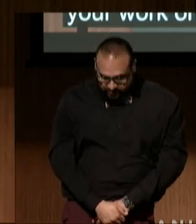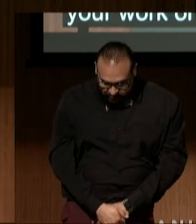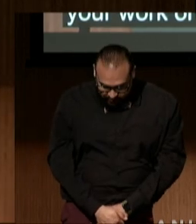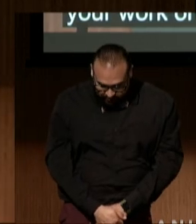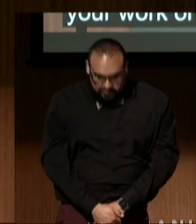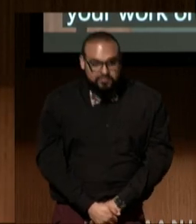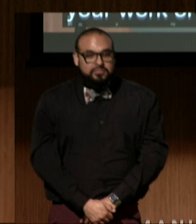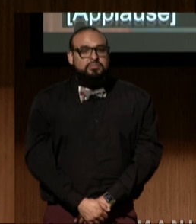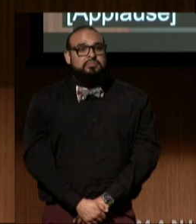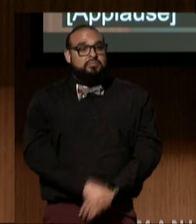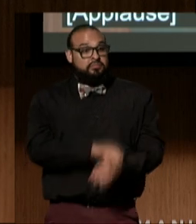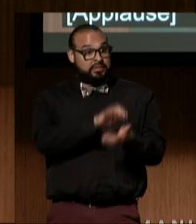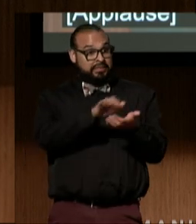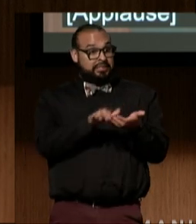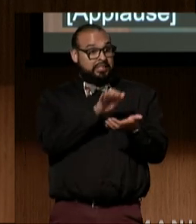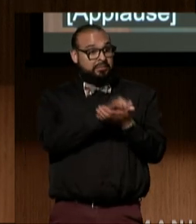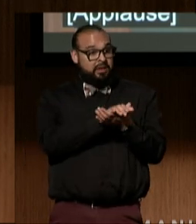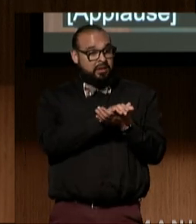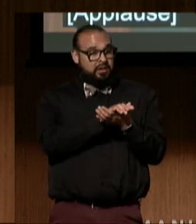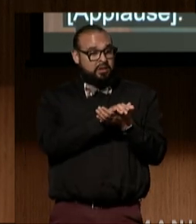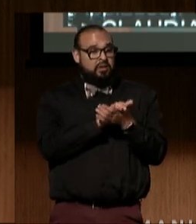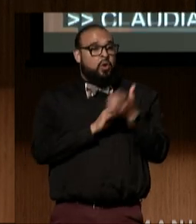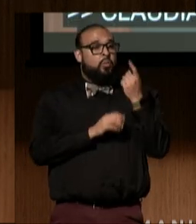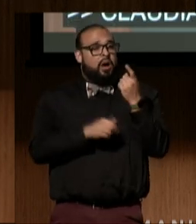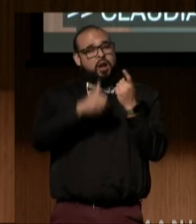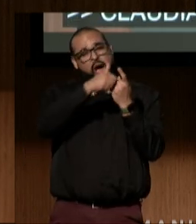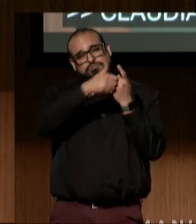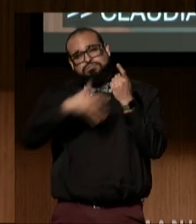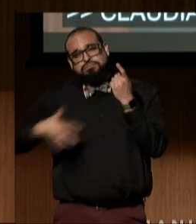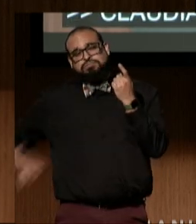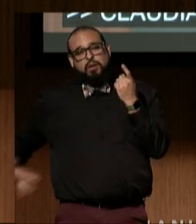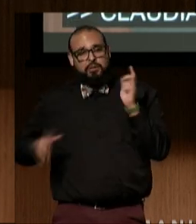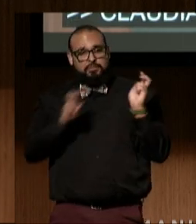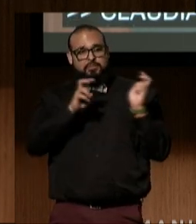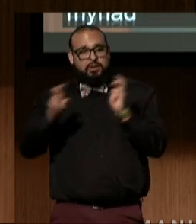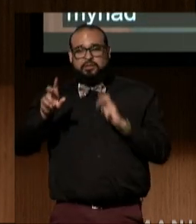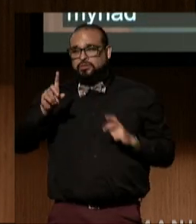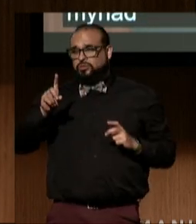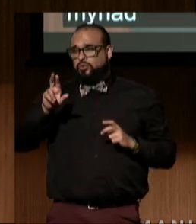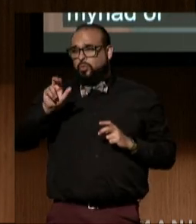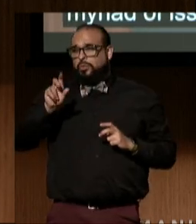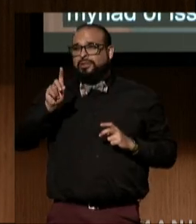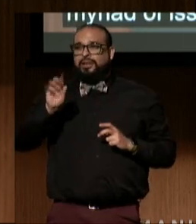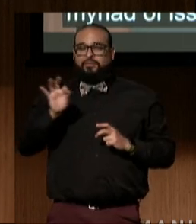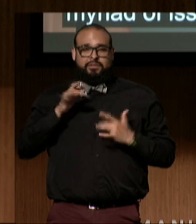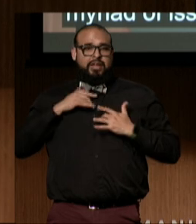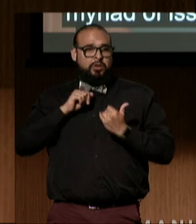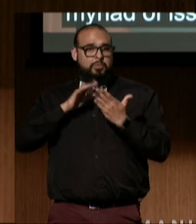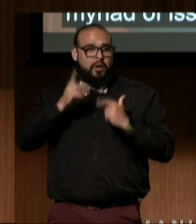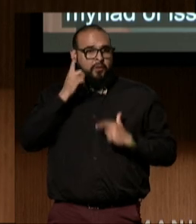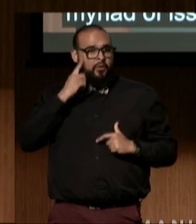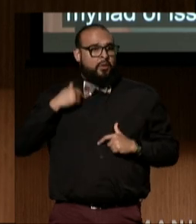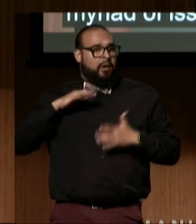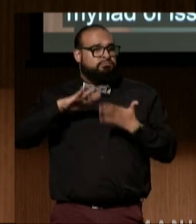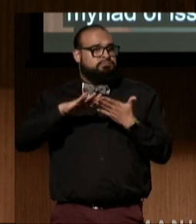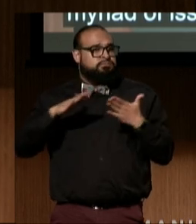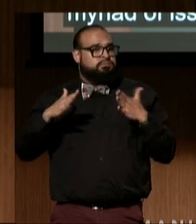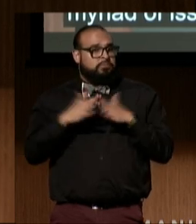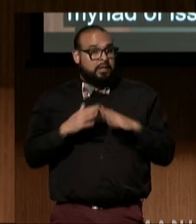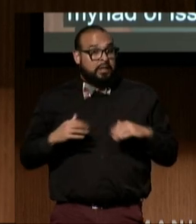Marriage is only one of the myriad issues DREDF tackles for our constituents. We fight for children with disabilities